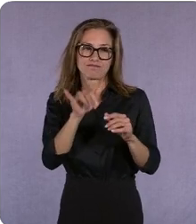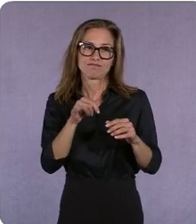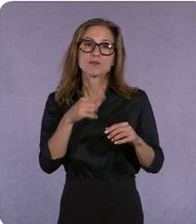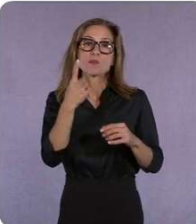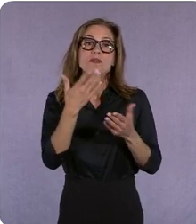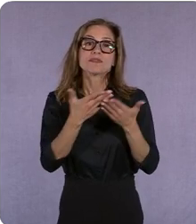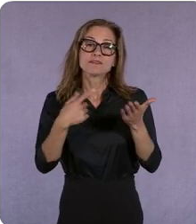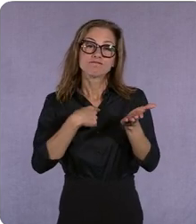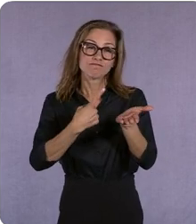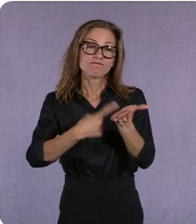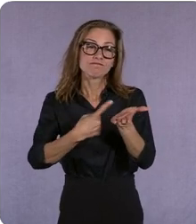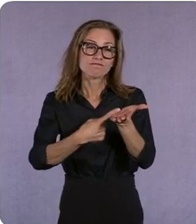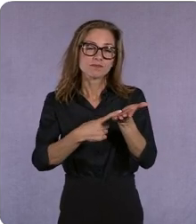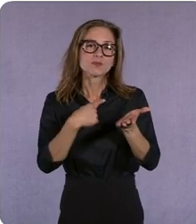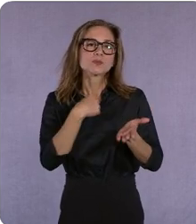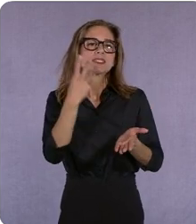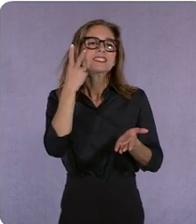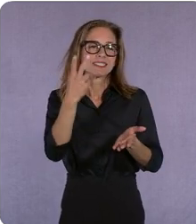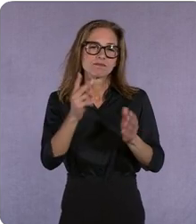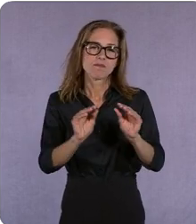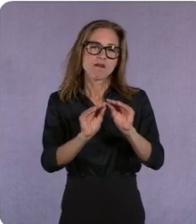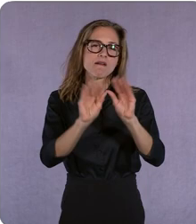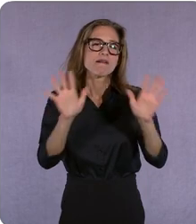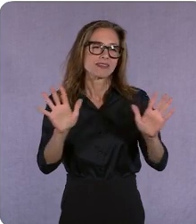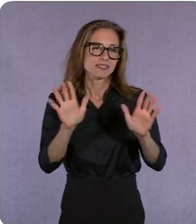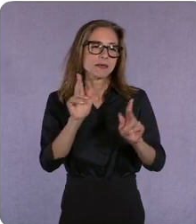you know obviously people are consuming more content than than ever before